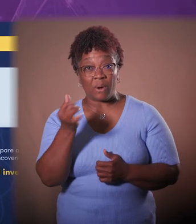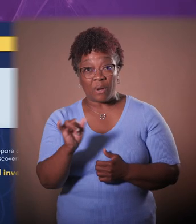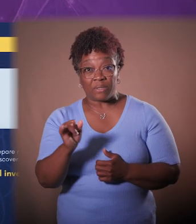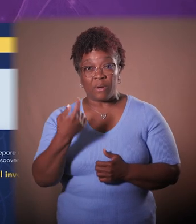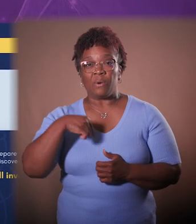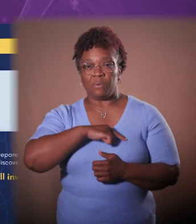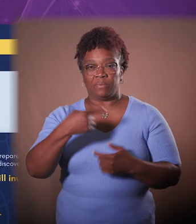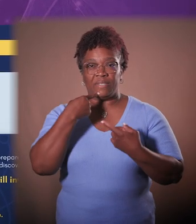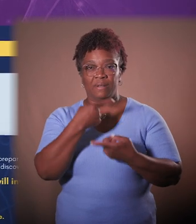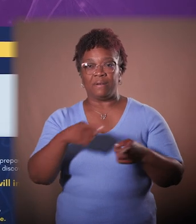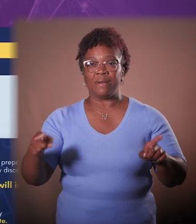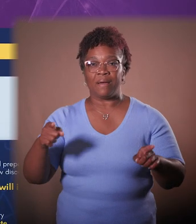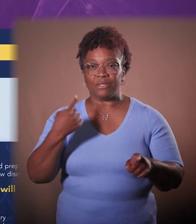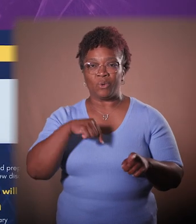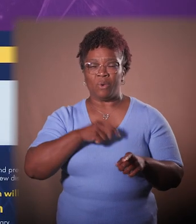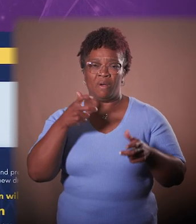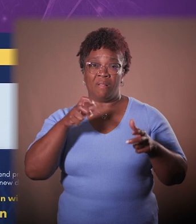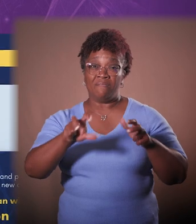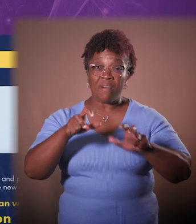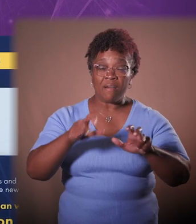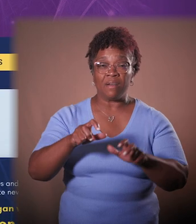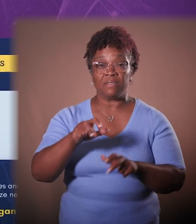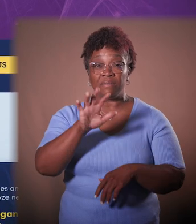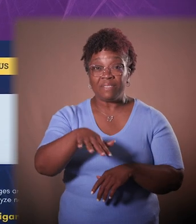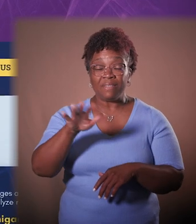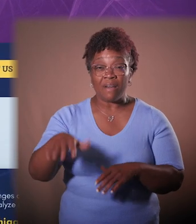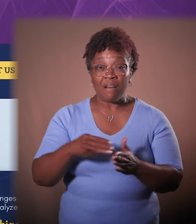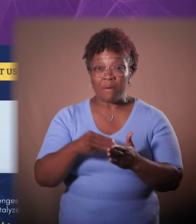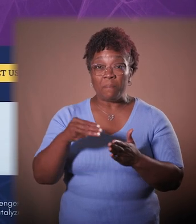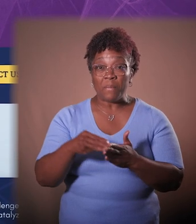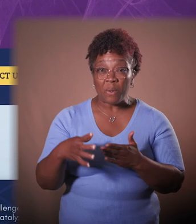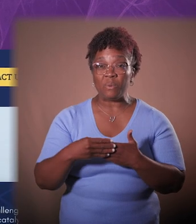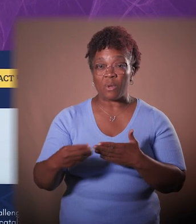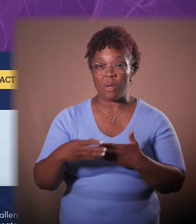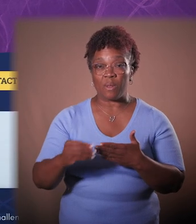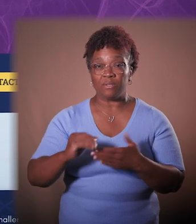Just a few weeks ago, we announced that we are investing $55 million